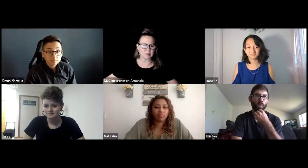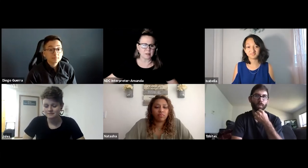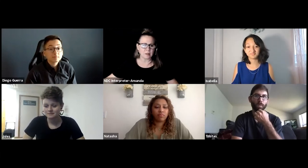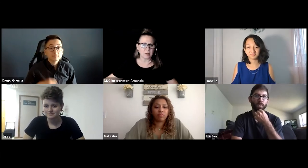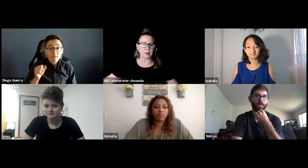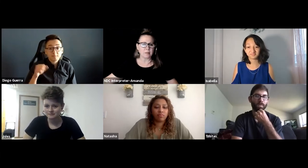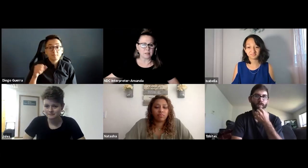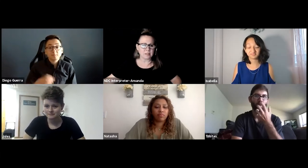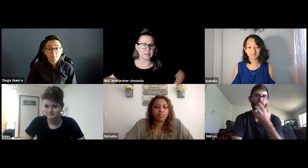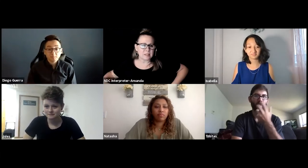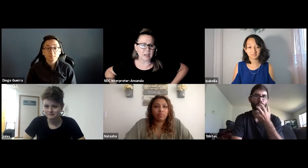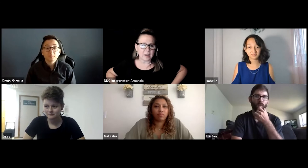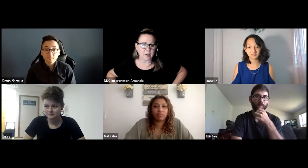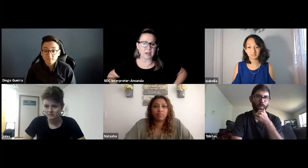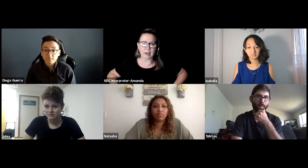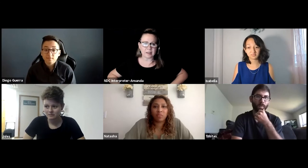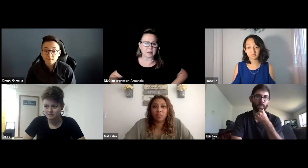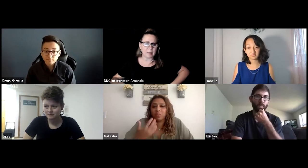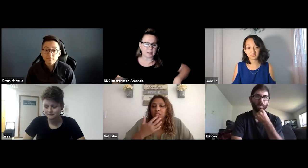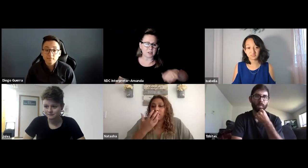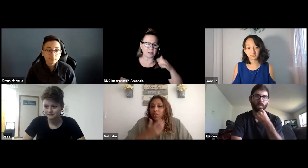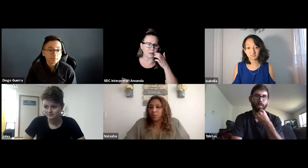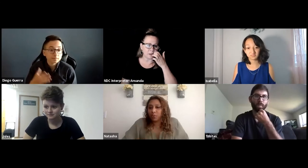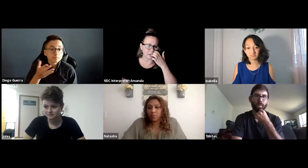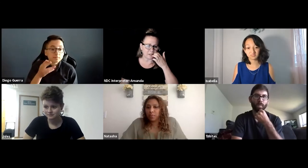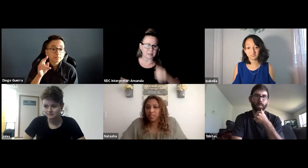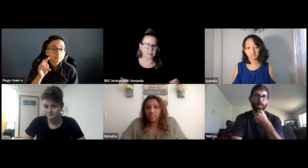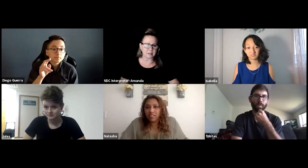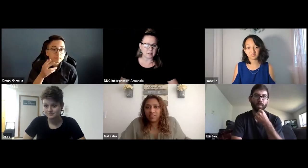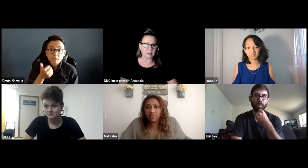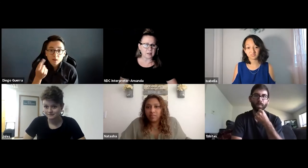This is Diego, I can imagine, goodness.